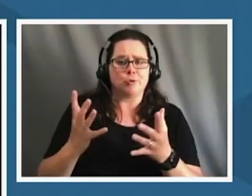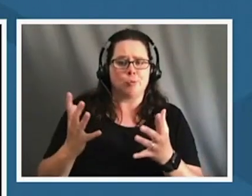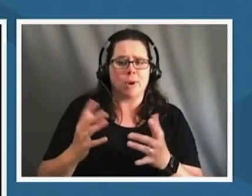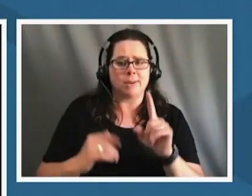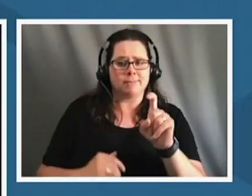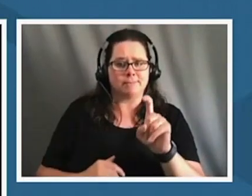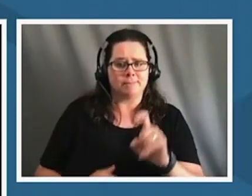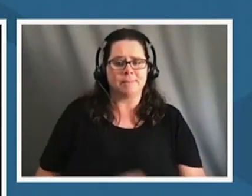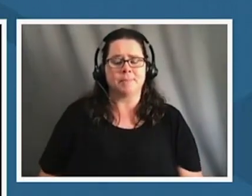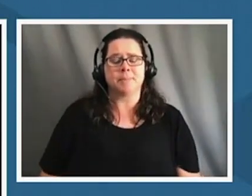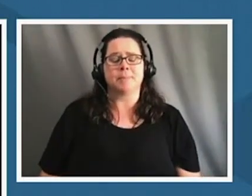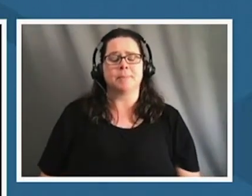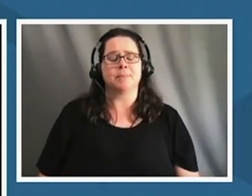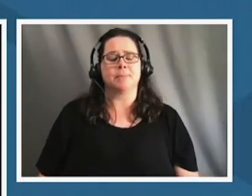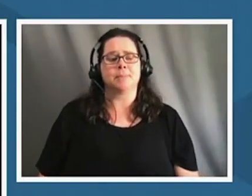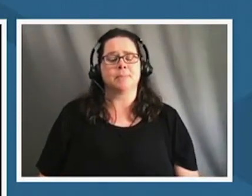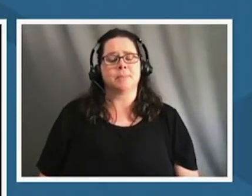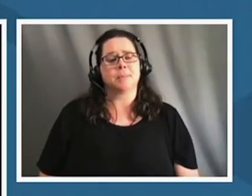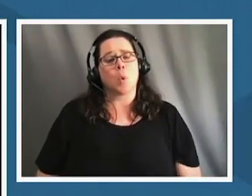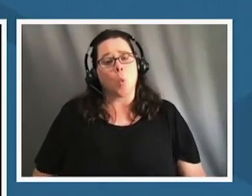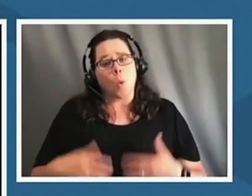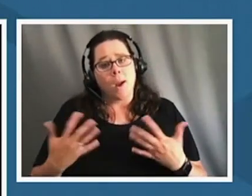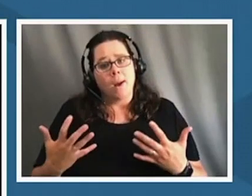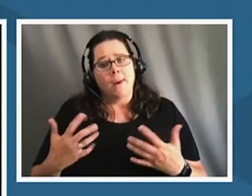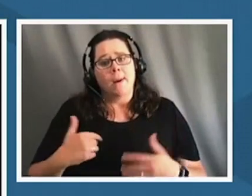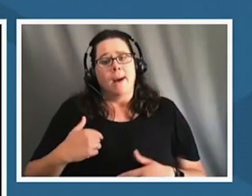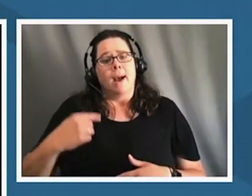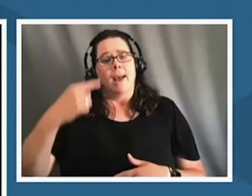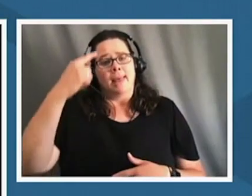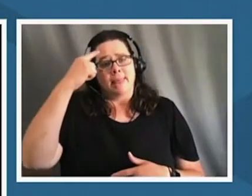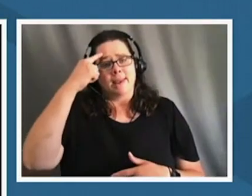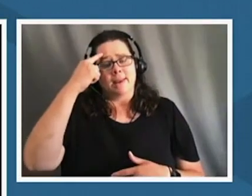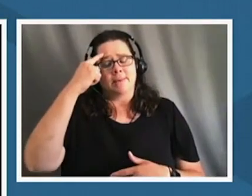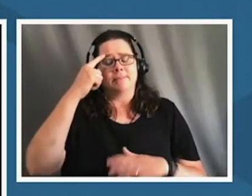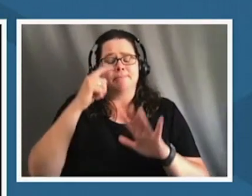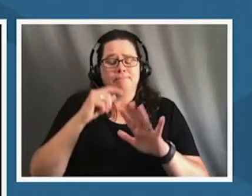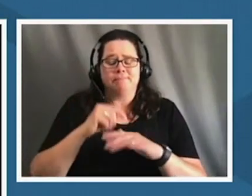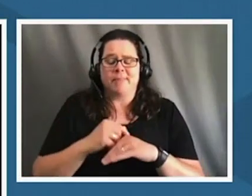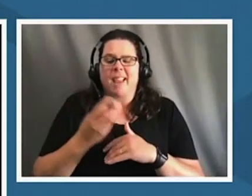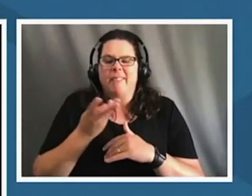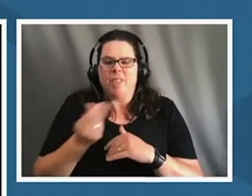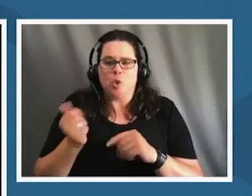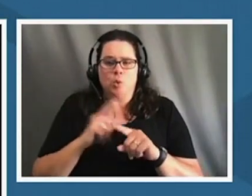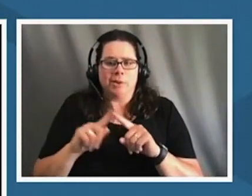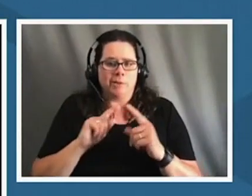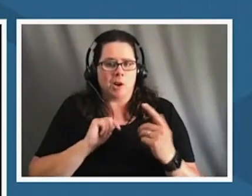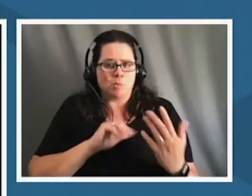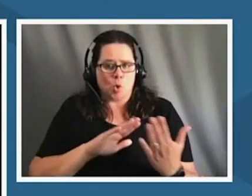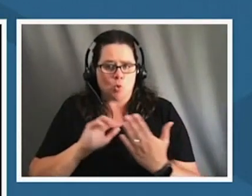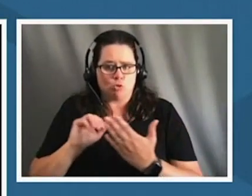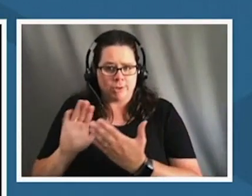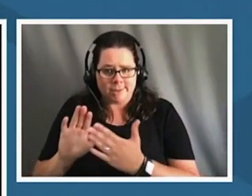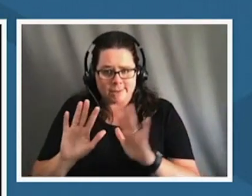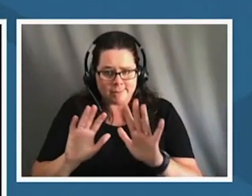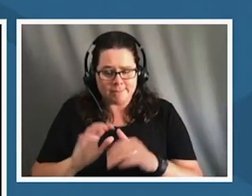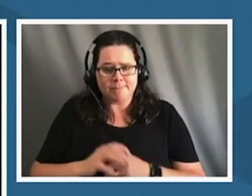um well i think it comes from i got a couple of different approaches to it